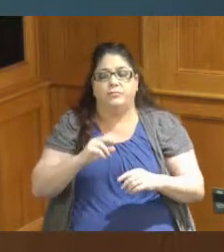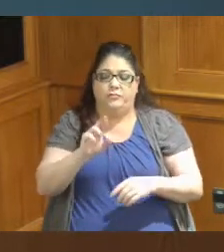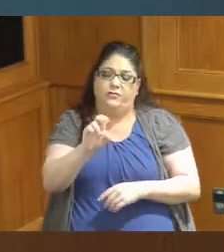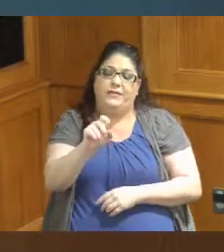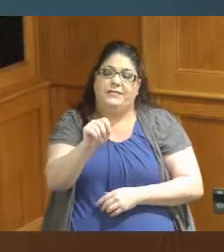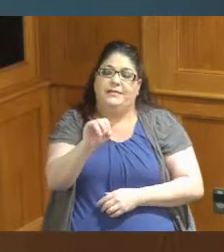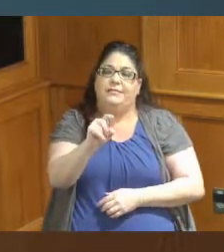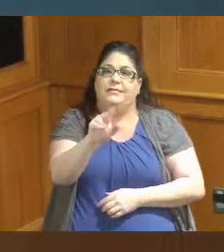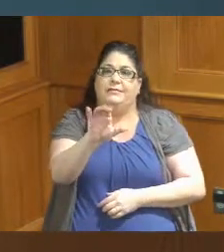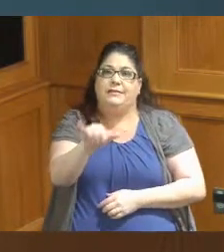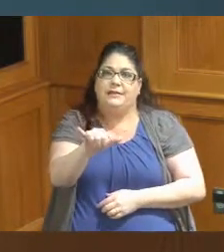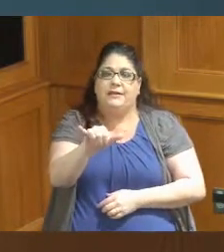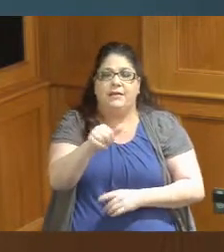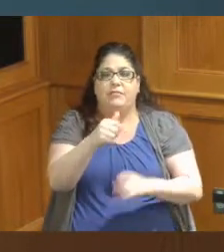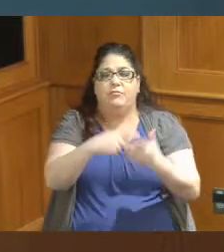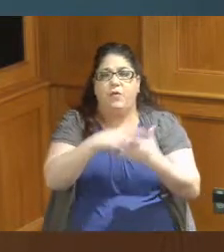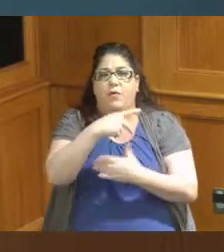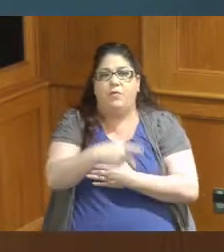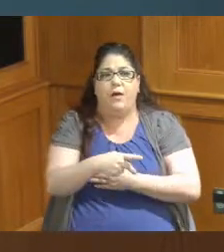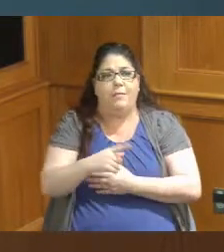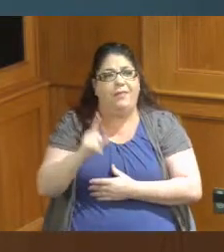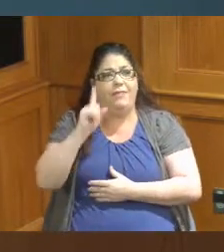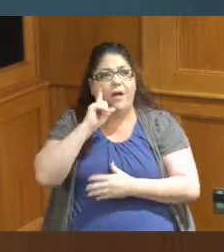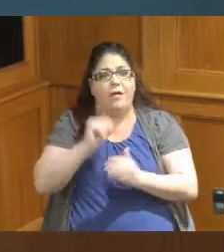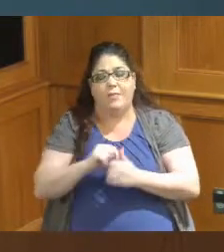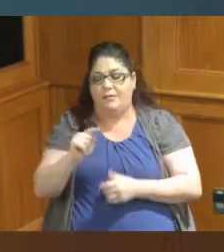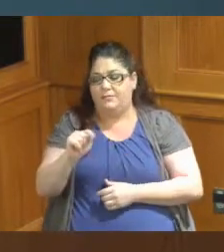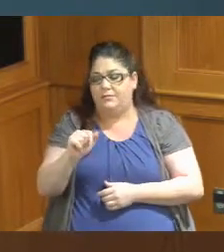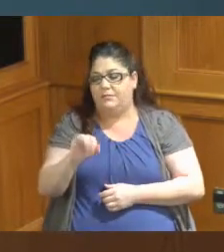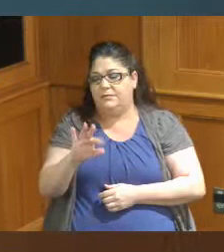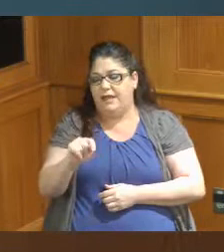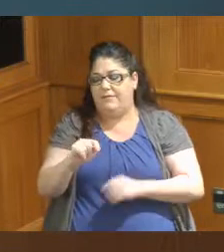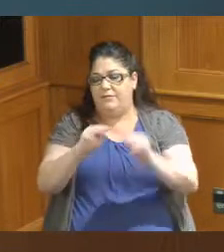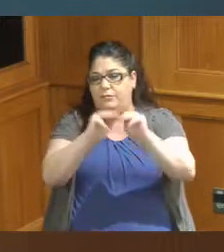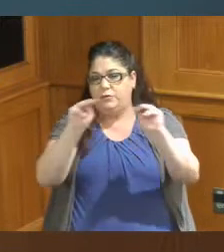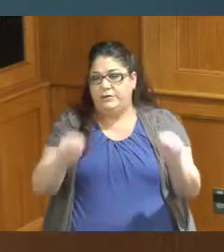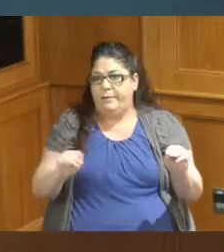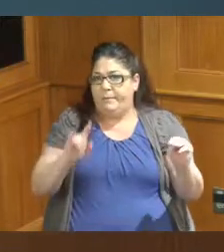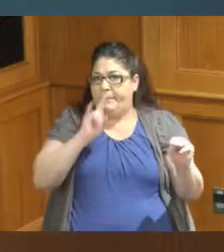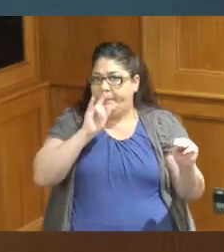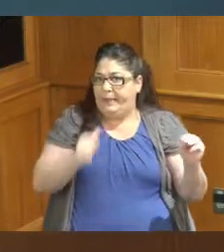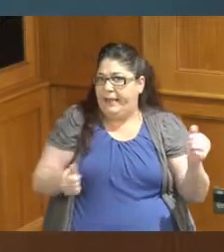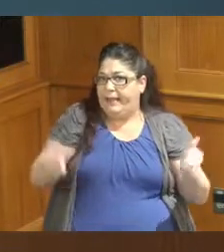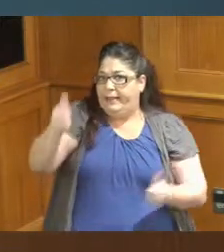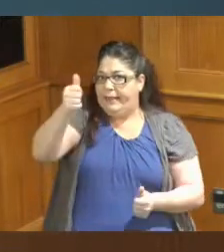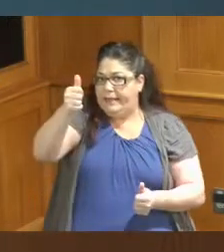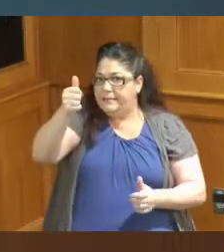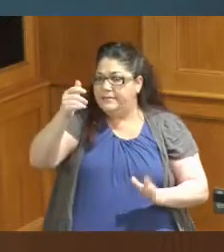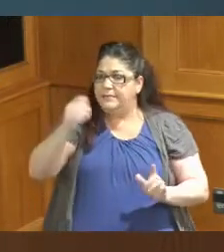move away from kind of the you thought about Taft museum it was kind of the elite and this is from